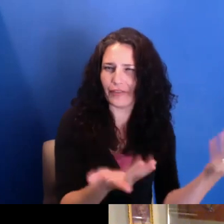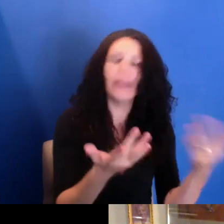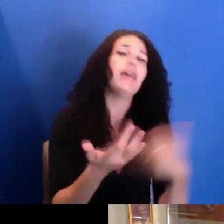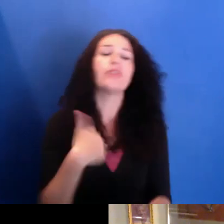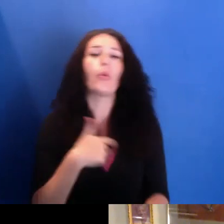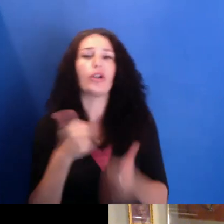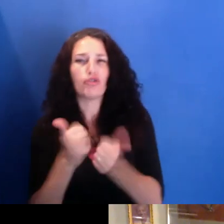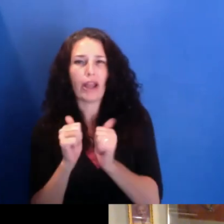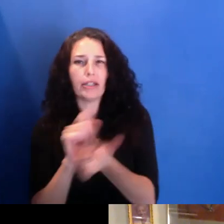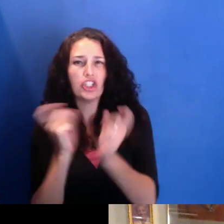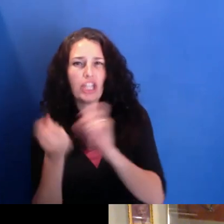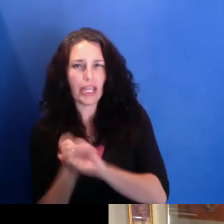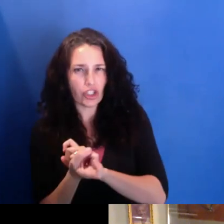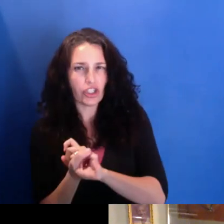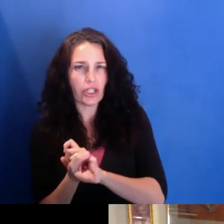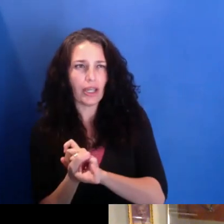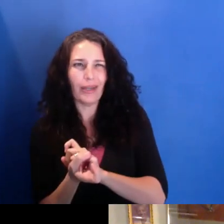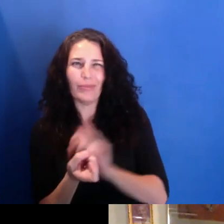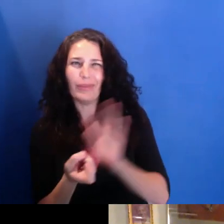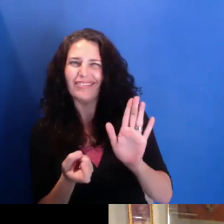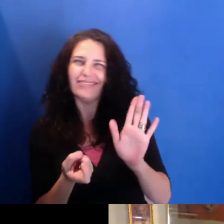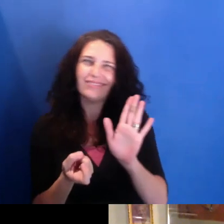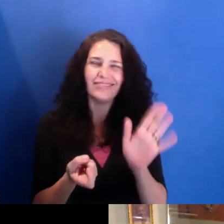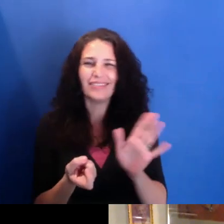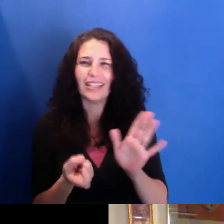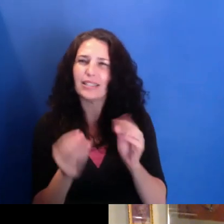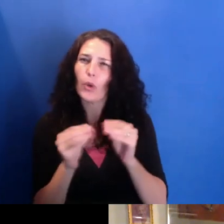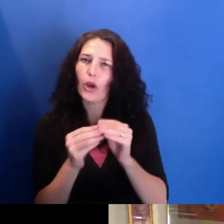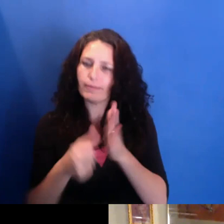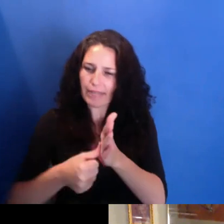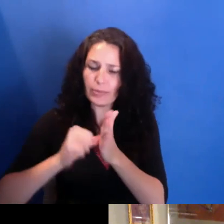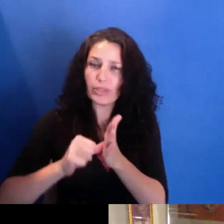the narratives that are here and that have been here.